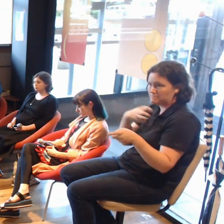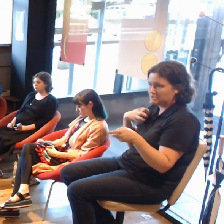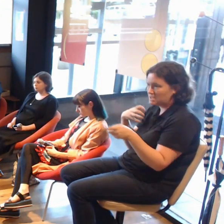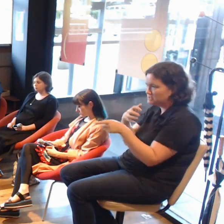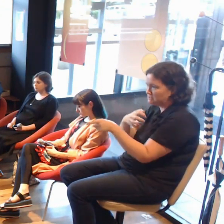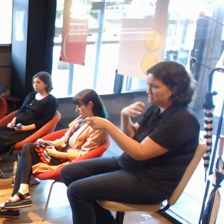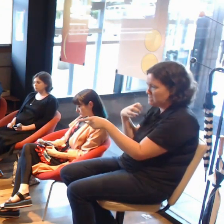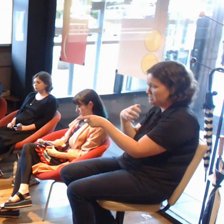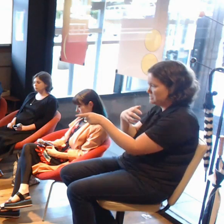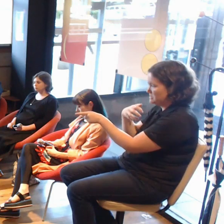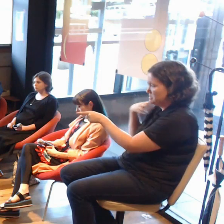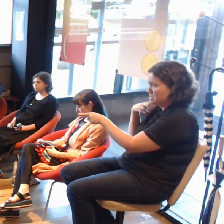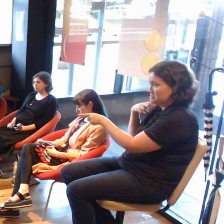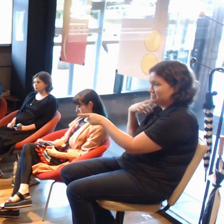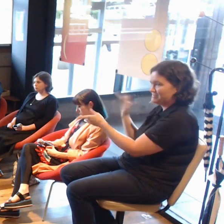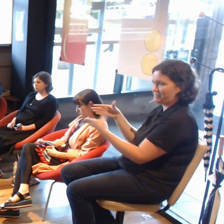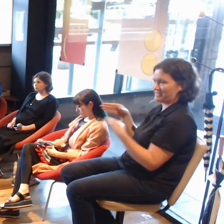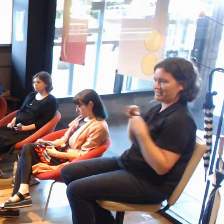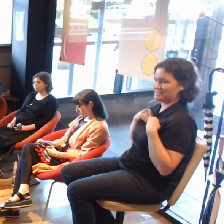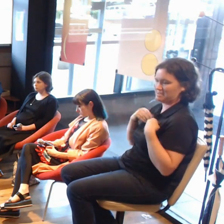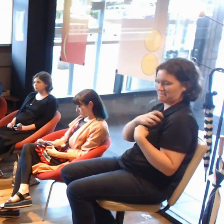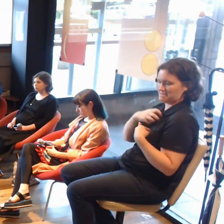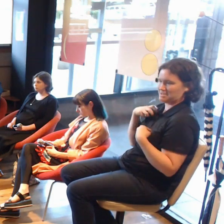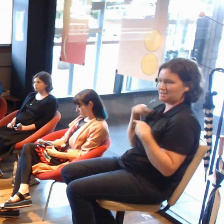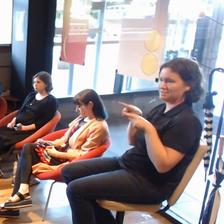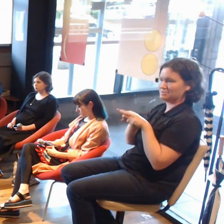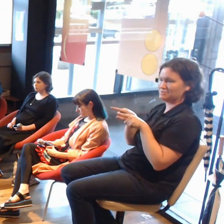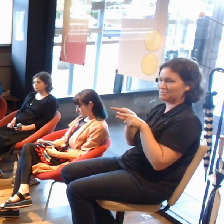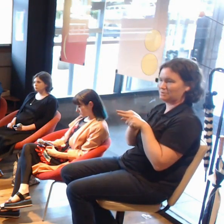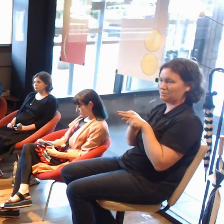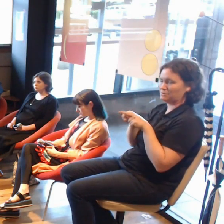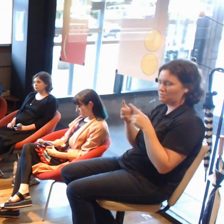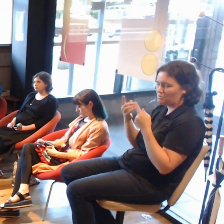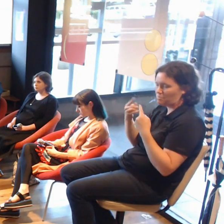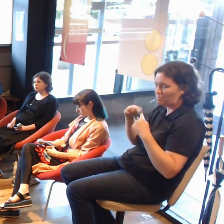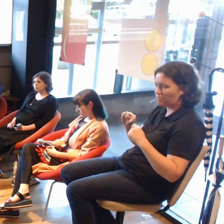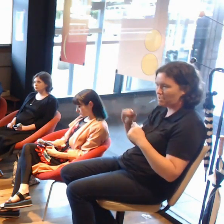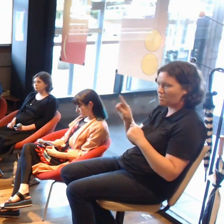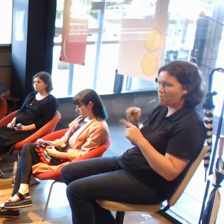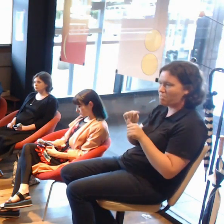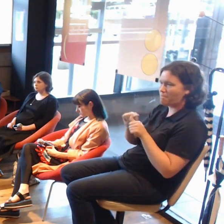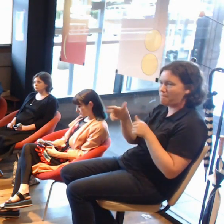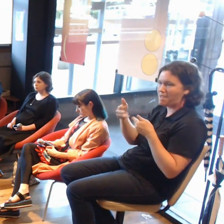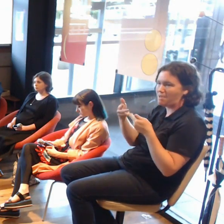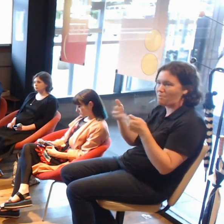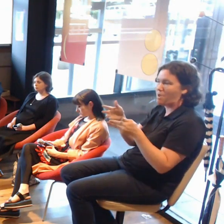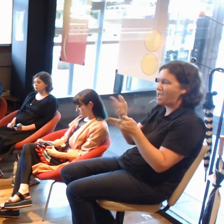in terms of working out new ways to be useful to artists and to intervene in their practice.